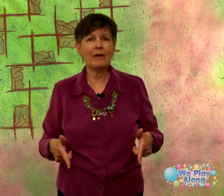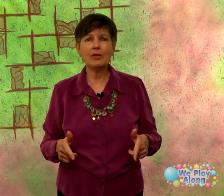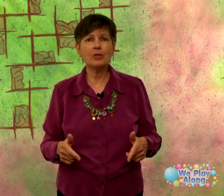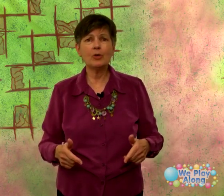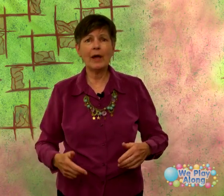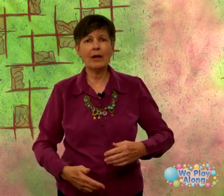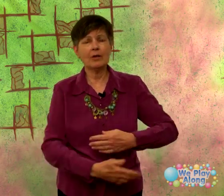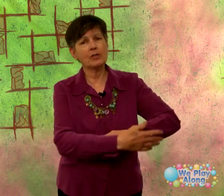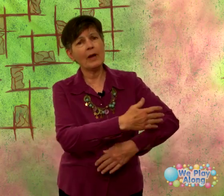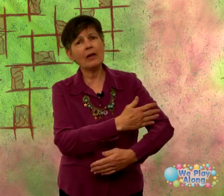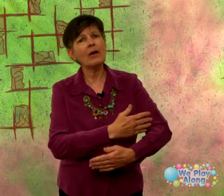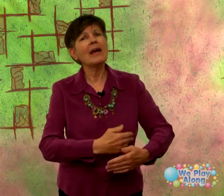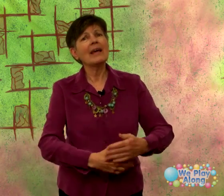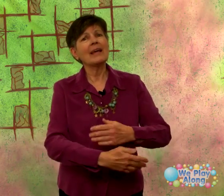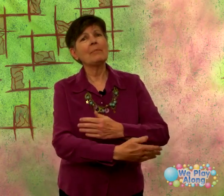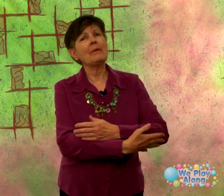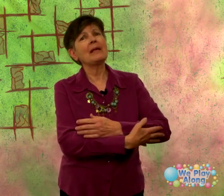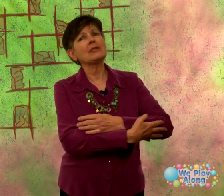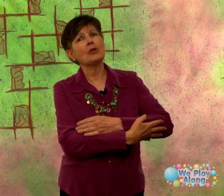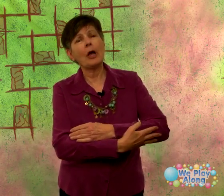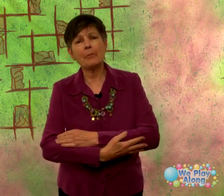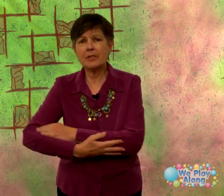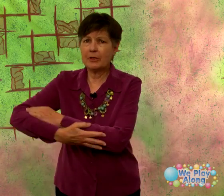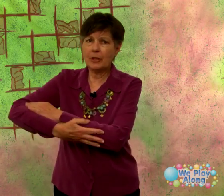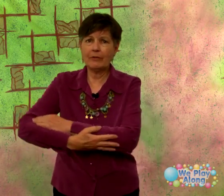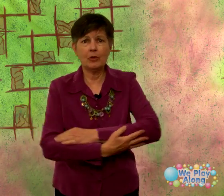have to do cradle cuz cradle get made gets cool cumbersome because you have to